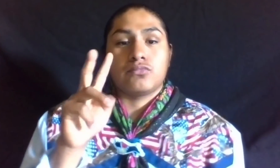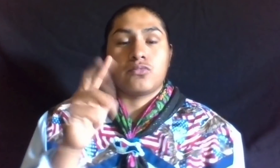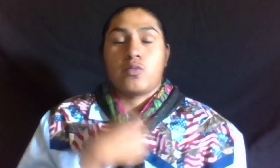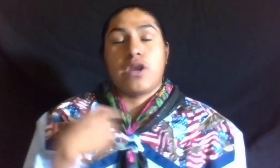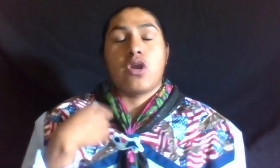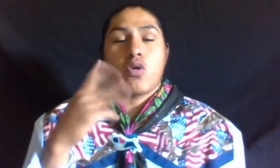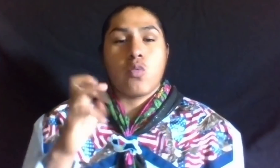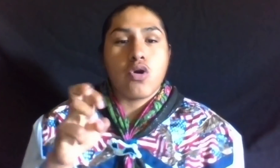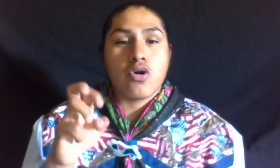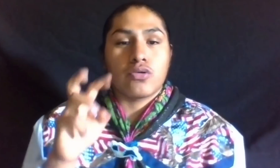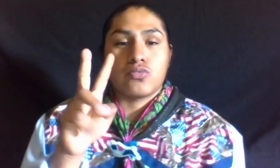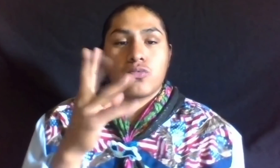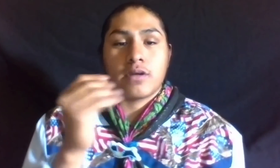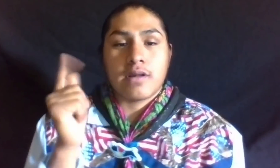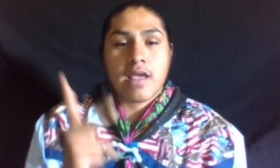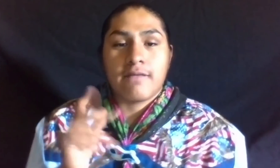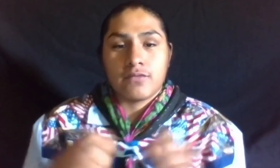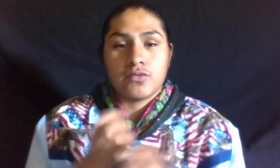SINCE WE WERE 2 1/2 YEARS OLD.